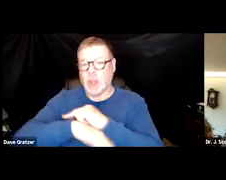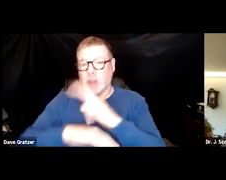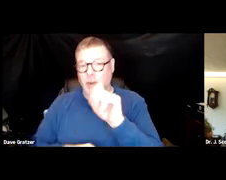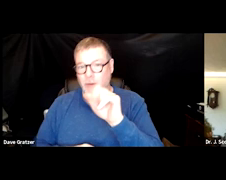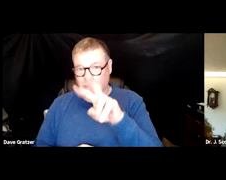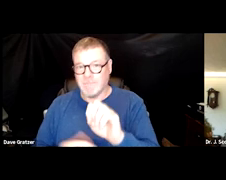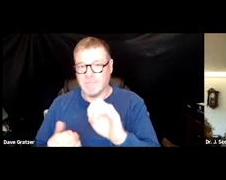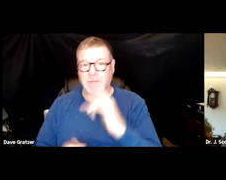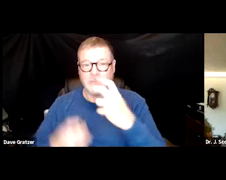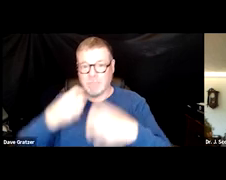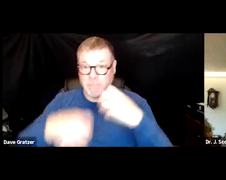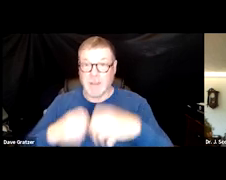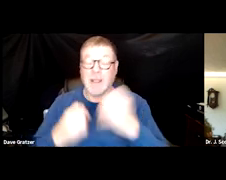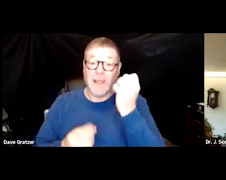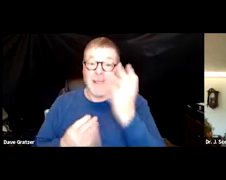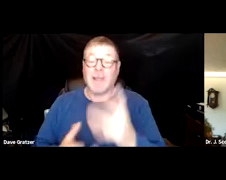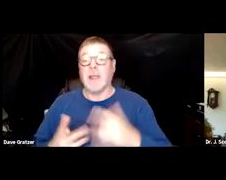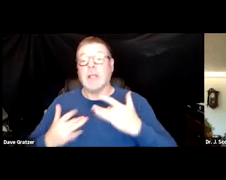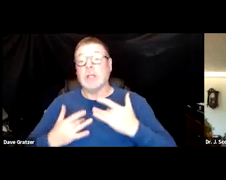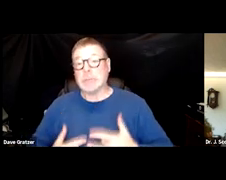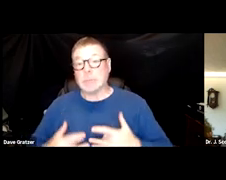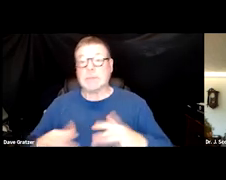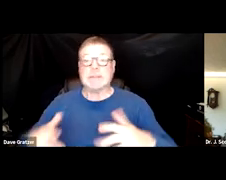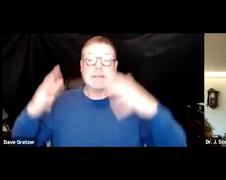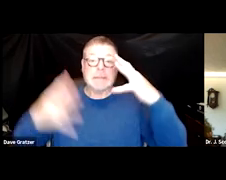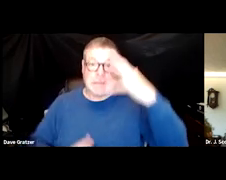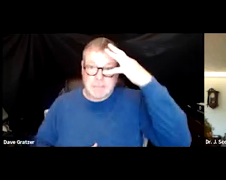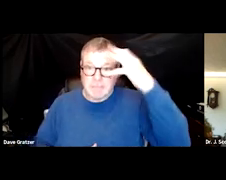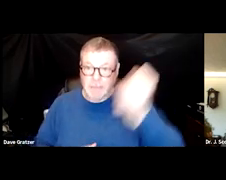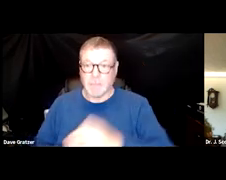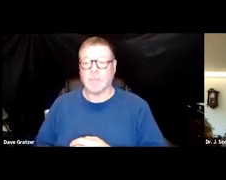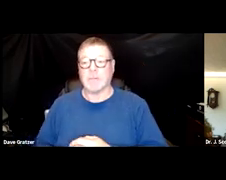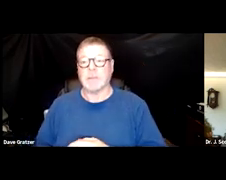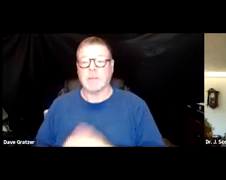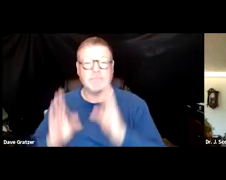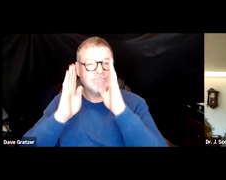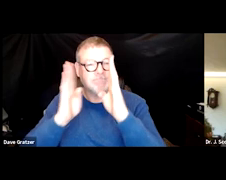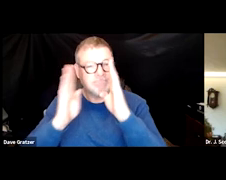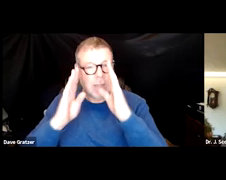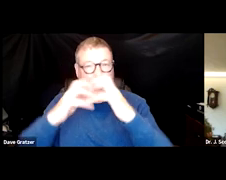Things that can't be measured are depression, anxiety, memory, loss of concentration, brain fog.